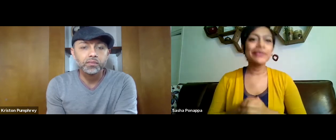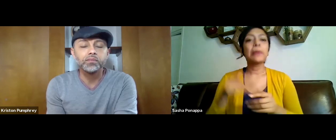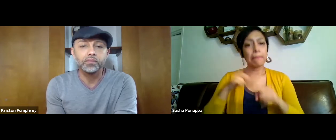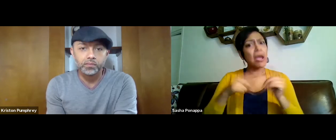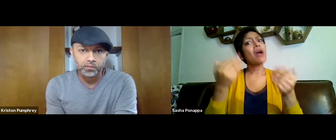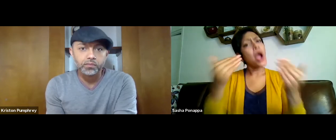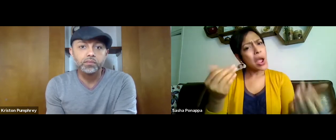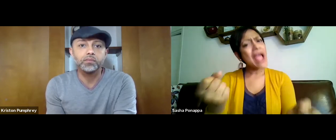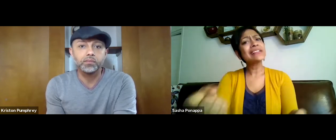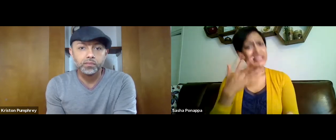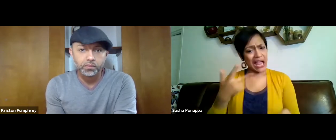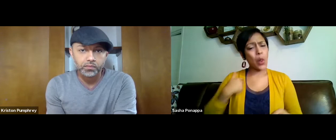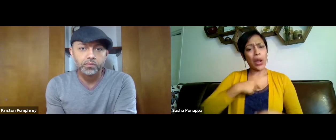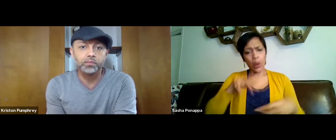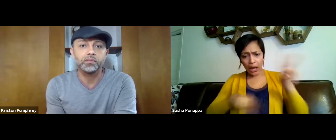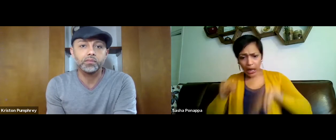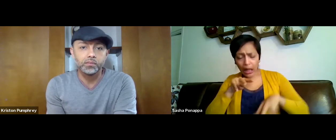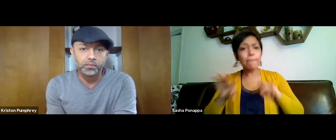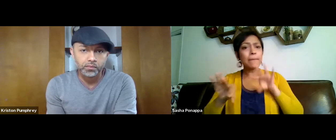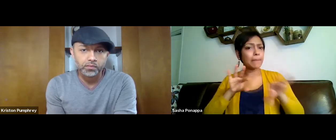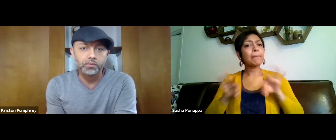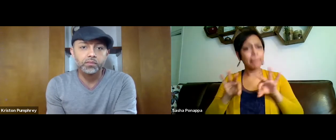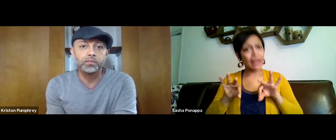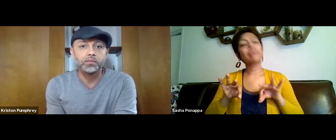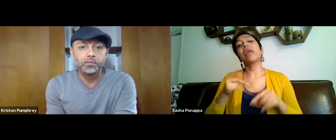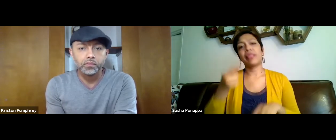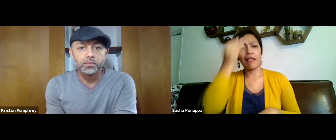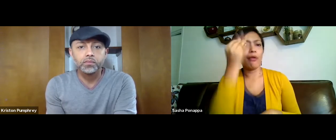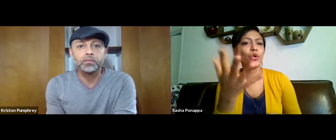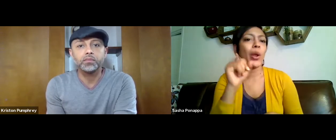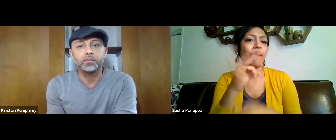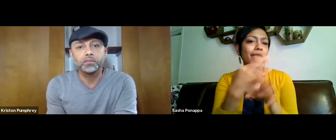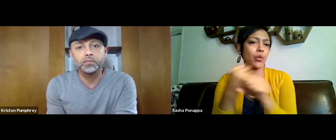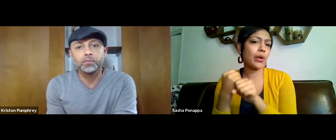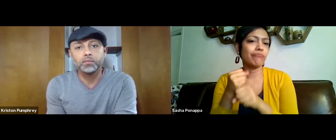doesn't mean we will sponsor all of them. Please send us all your ideas and your proposals,